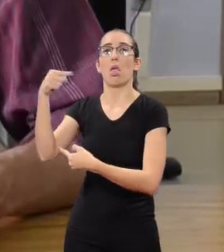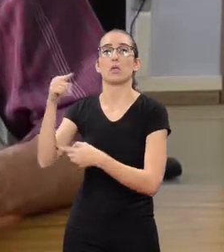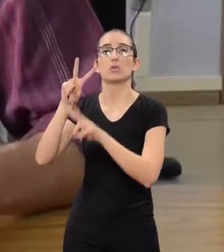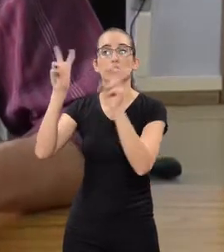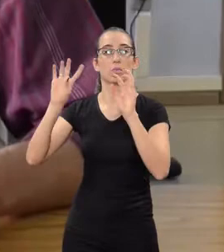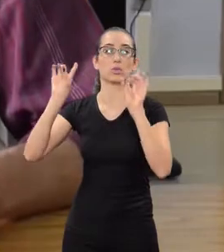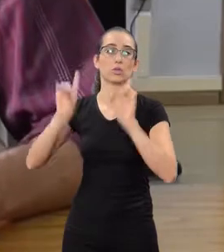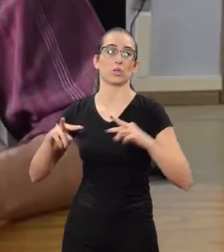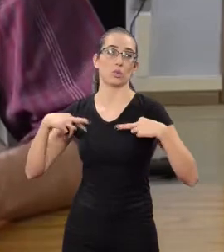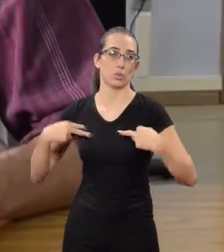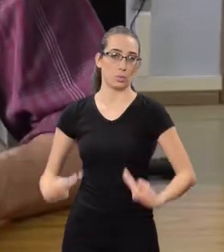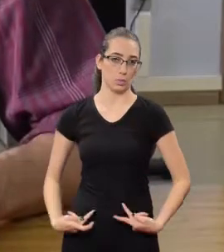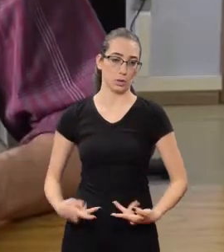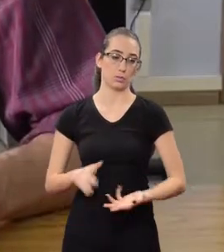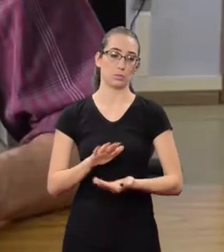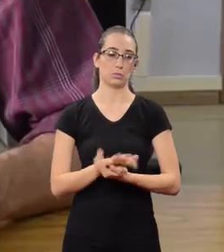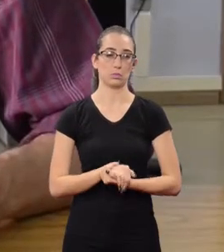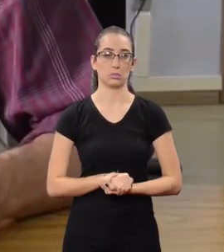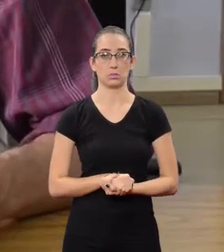of Human Rights.